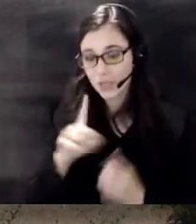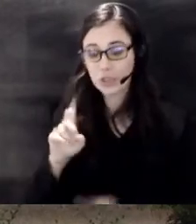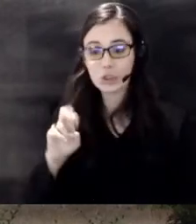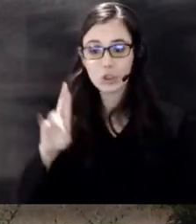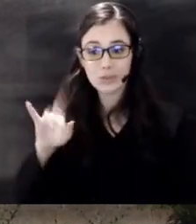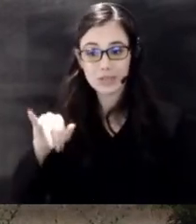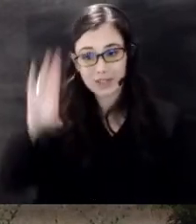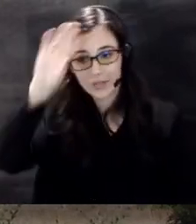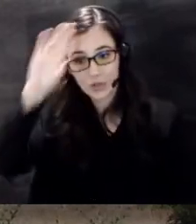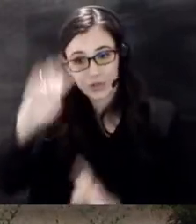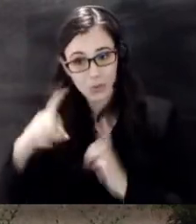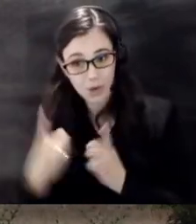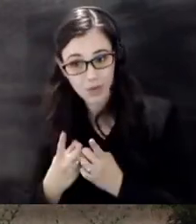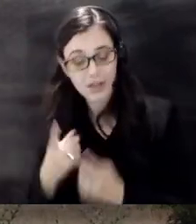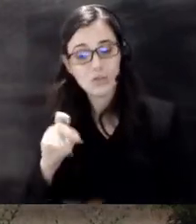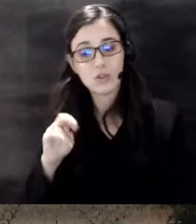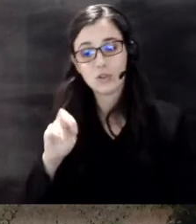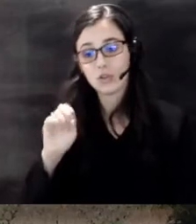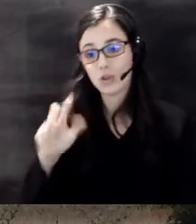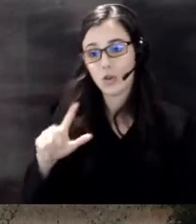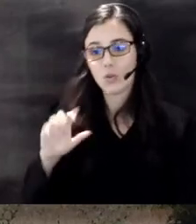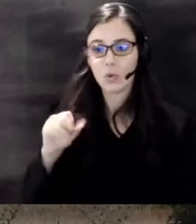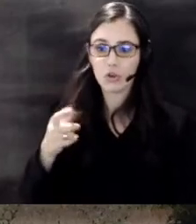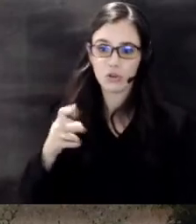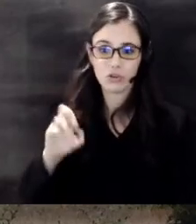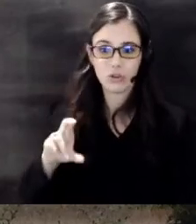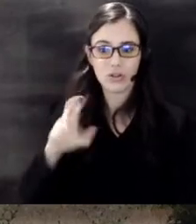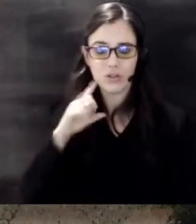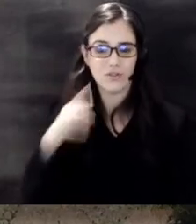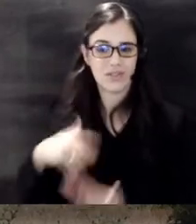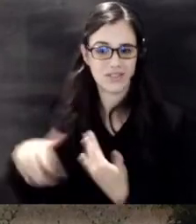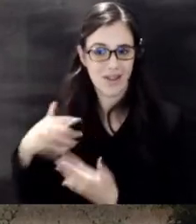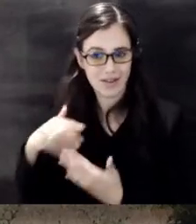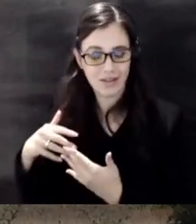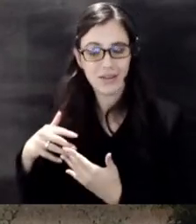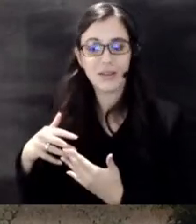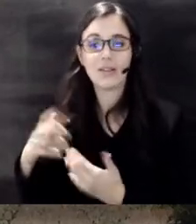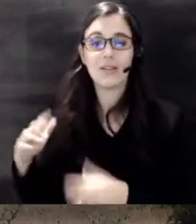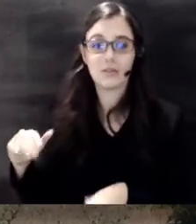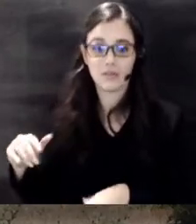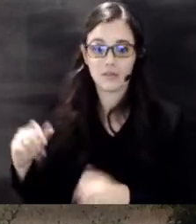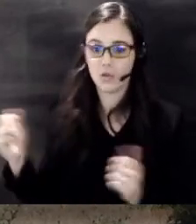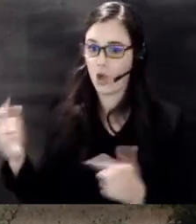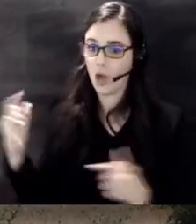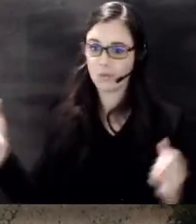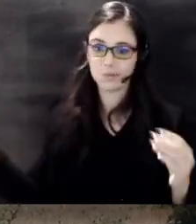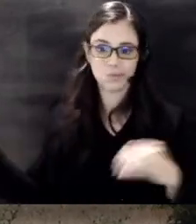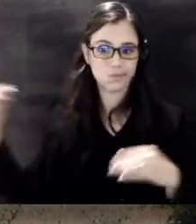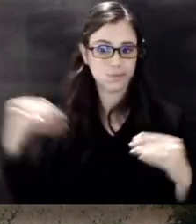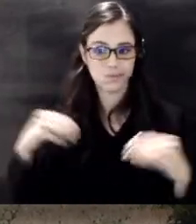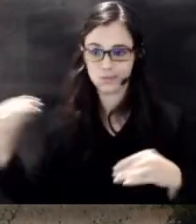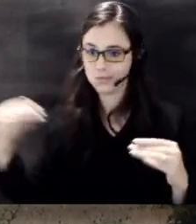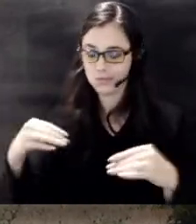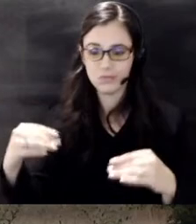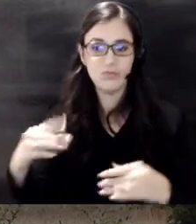Fraternal Order of leather Society fools of Oz this weekend if you have any other information